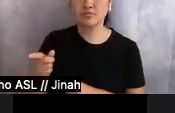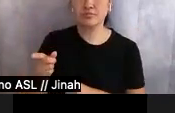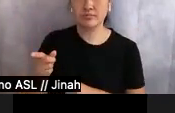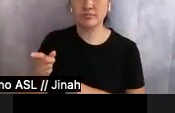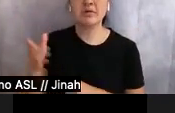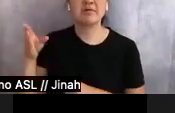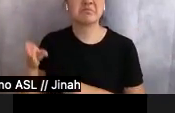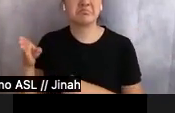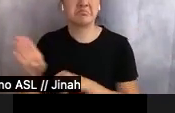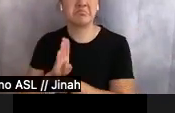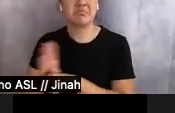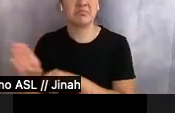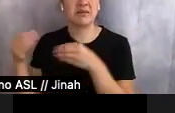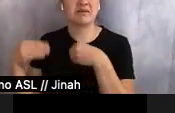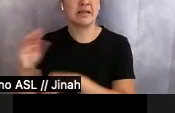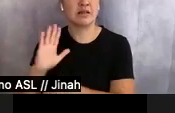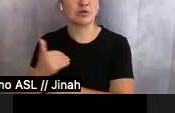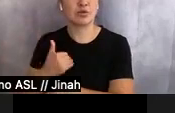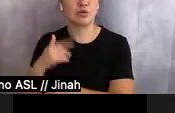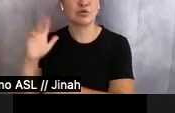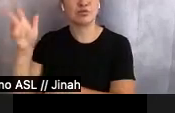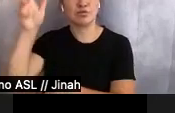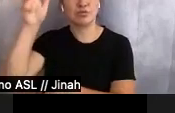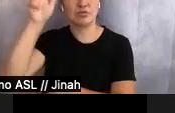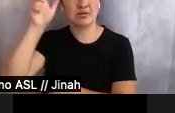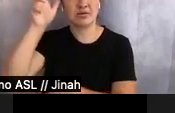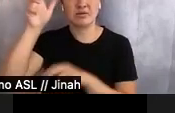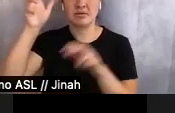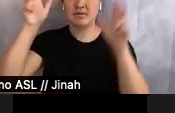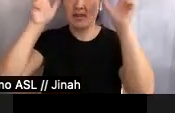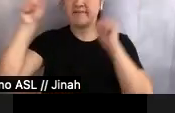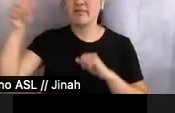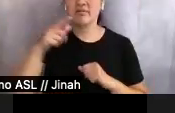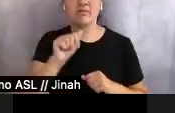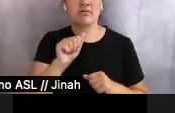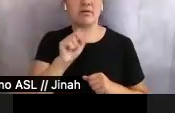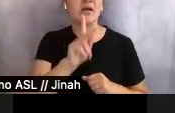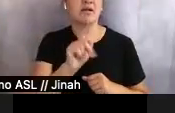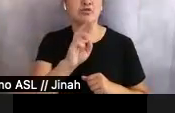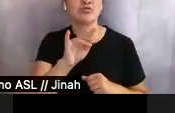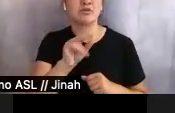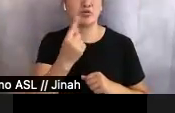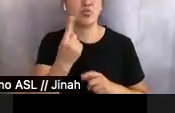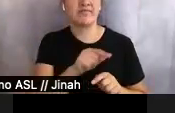of selling souls to the devil. And Katrina is one of them, in fact, Katrina is her prize right now.